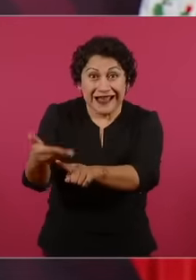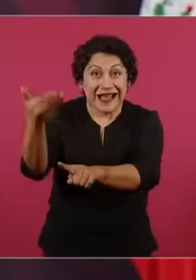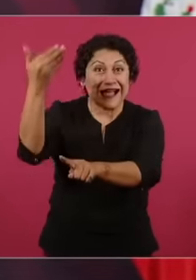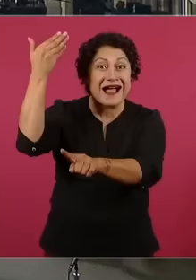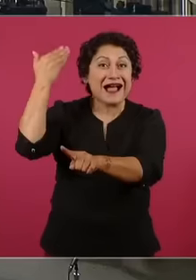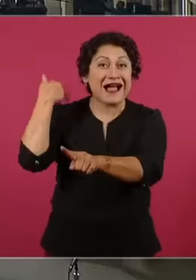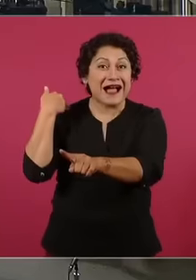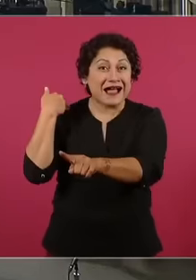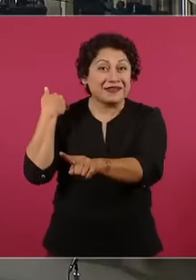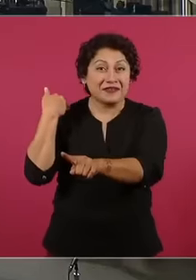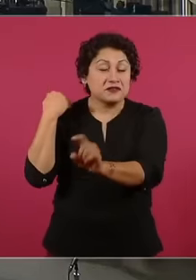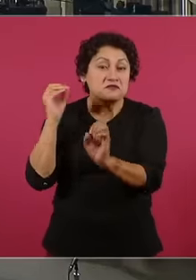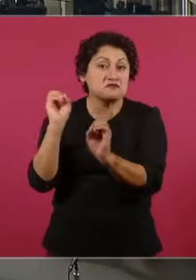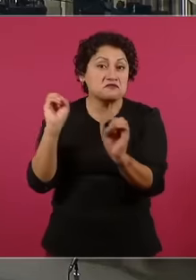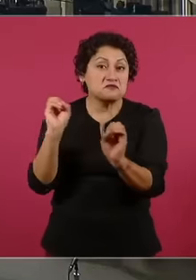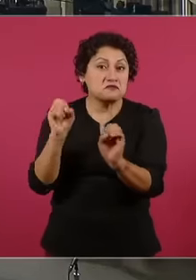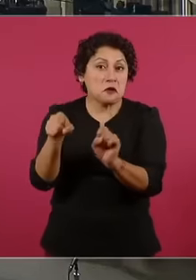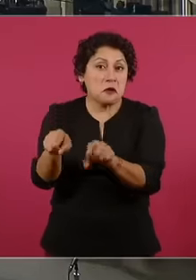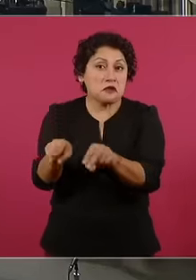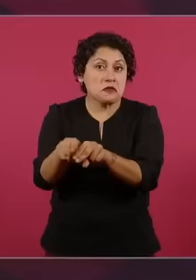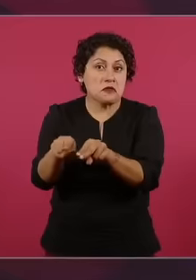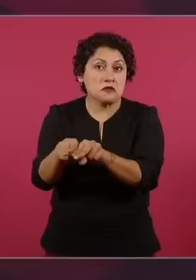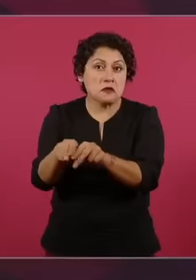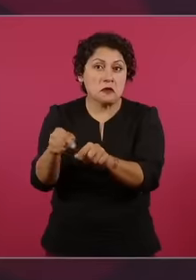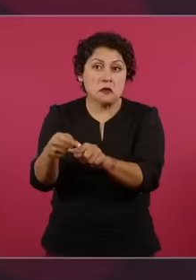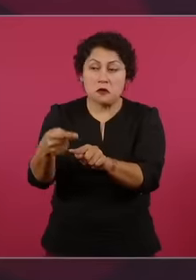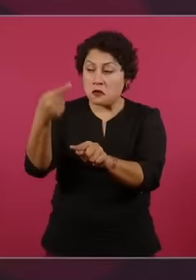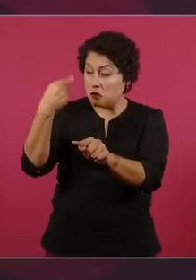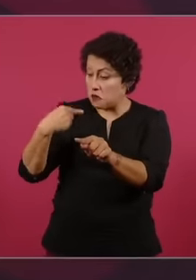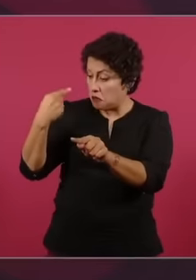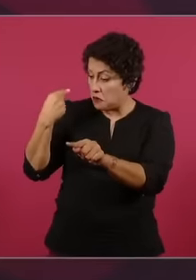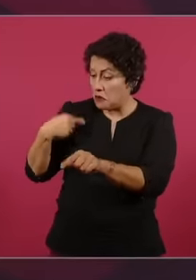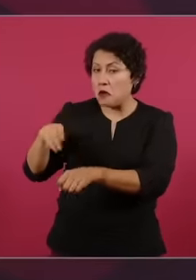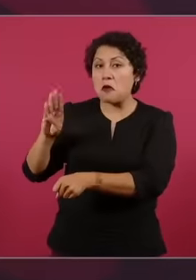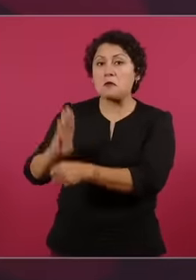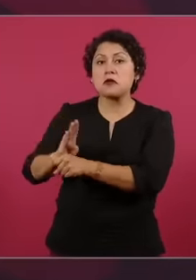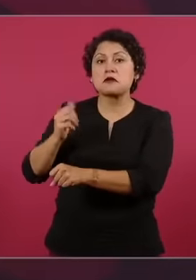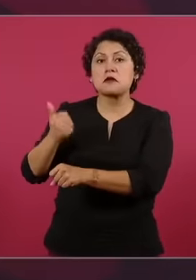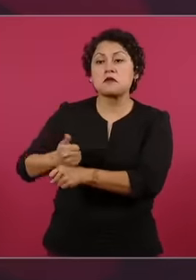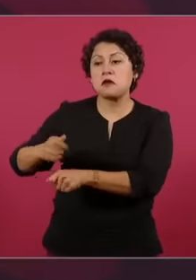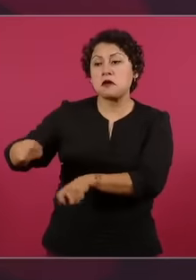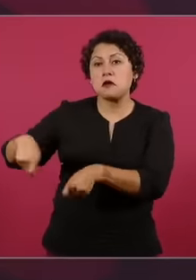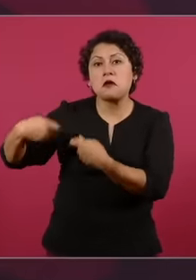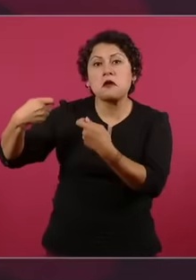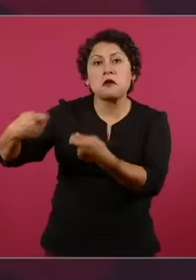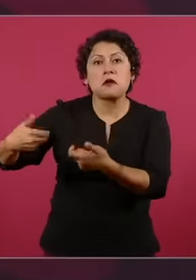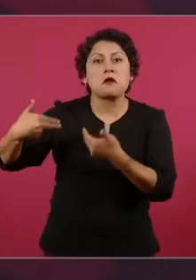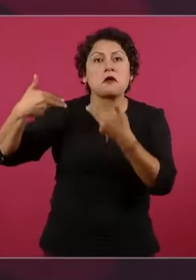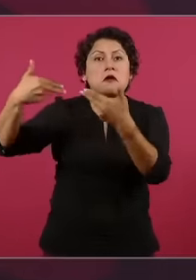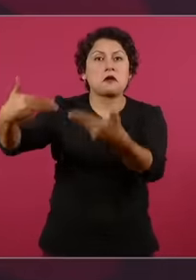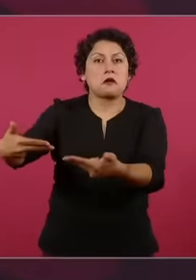to an alleged owner of that